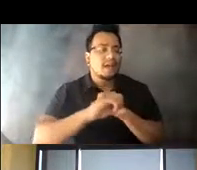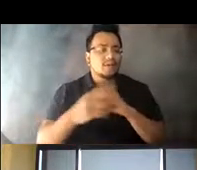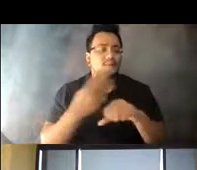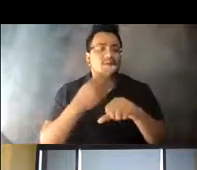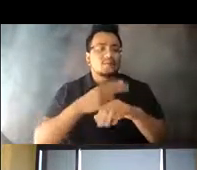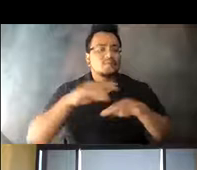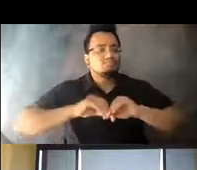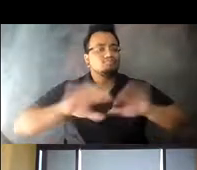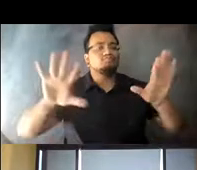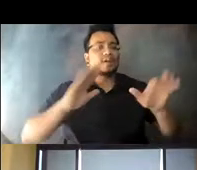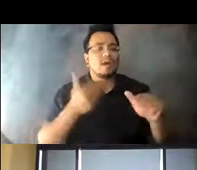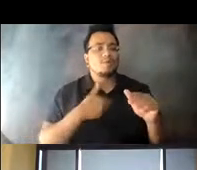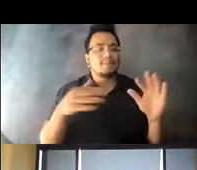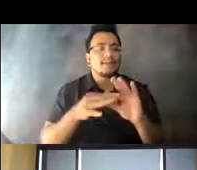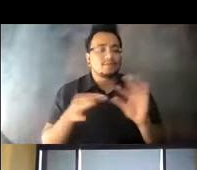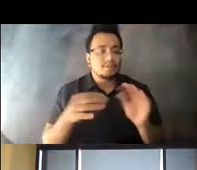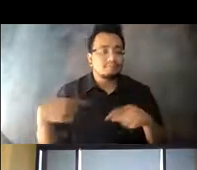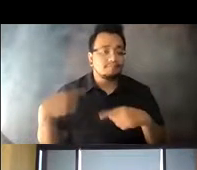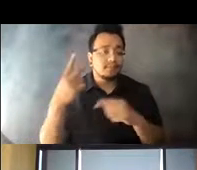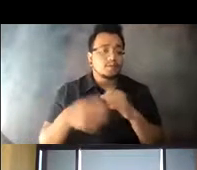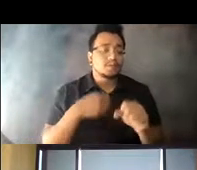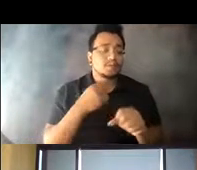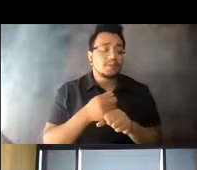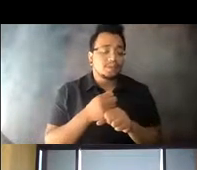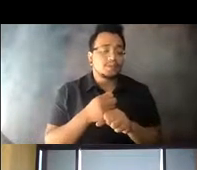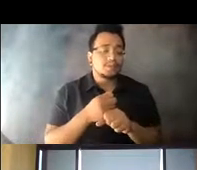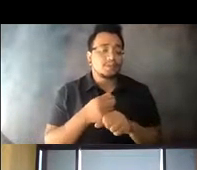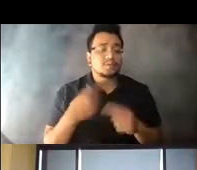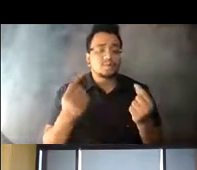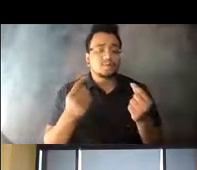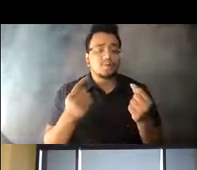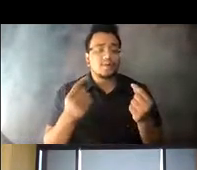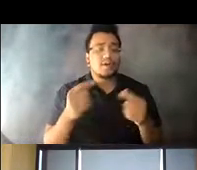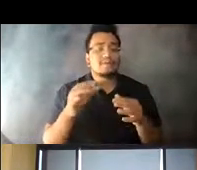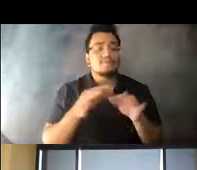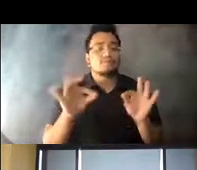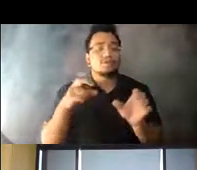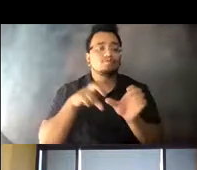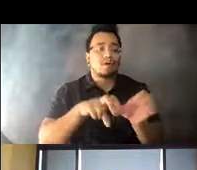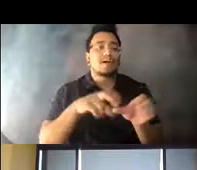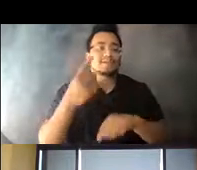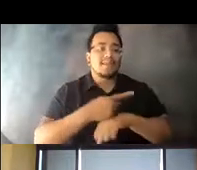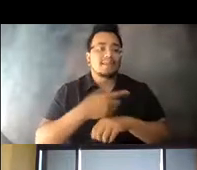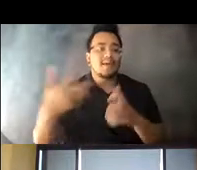14:41:43 For two years, we culminated our campaigns with a free ride day that coincided with the state's clean air week.